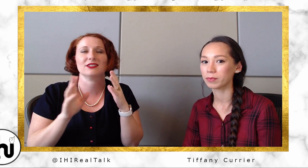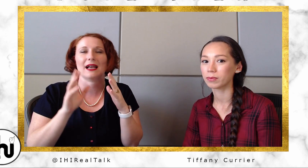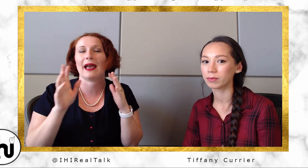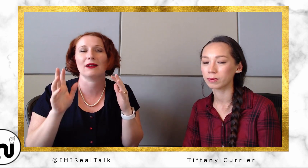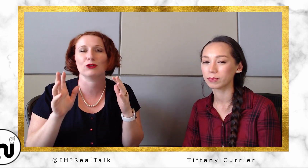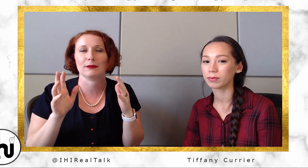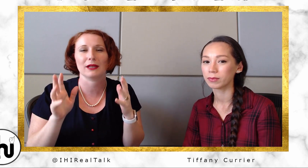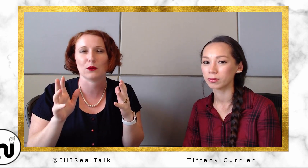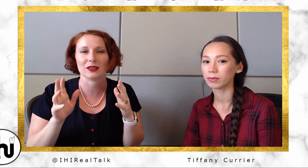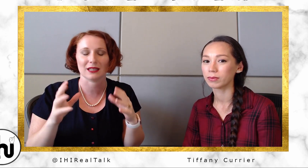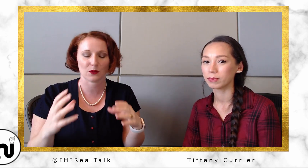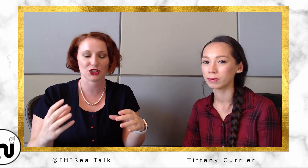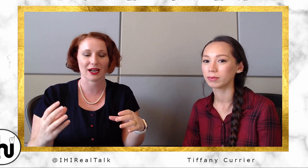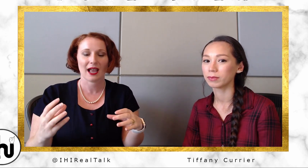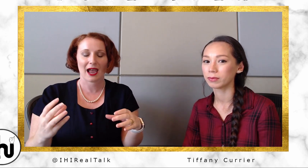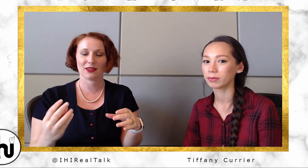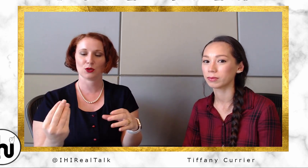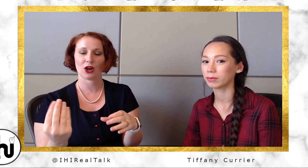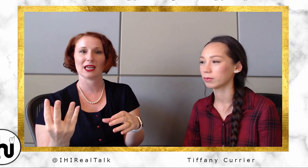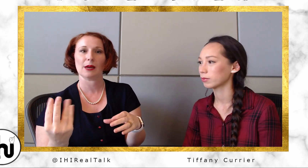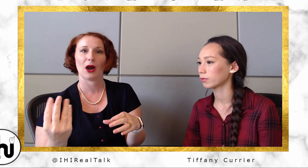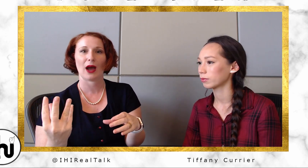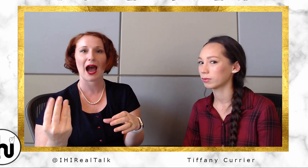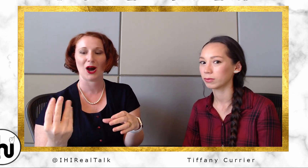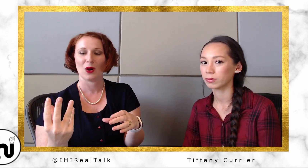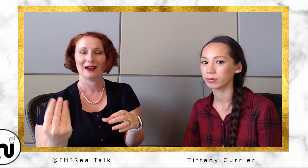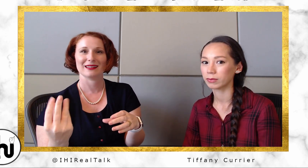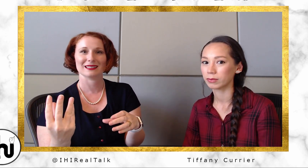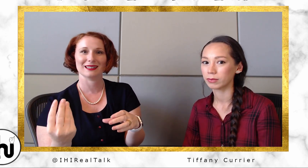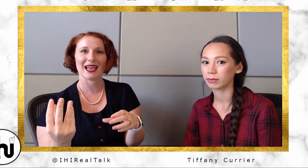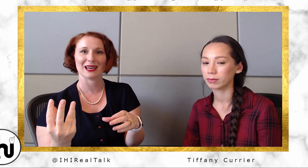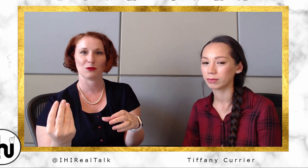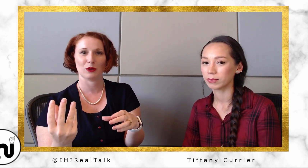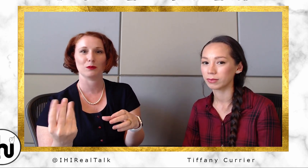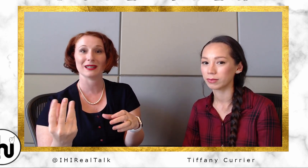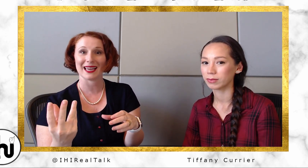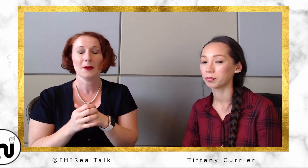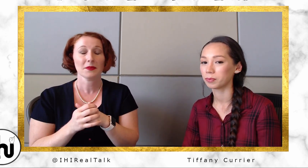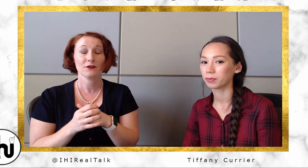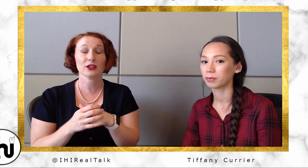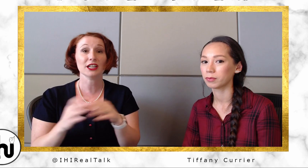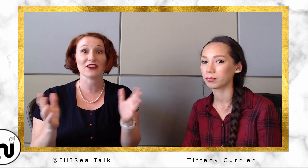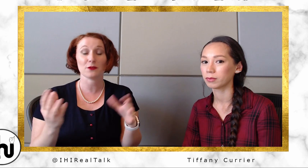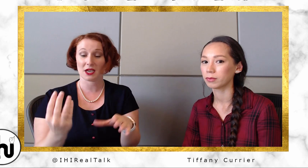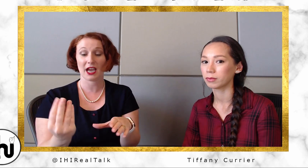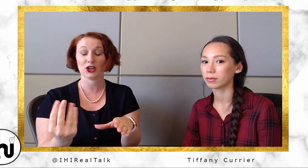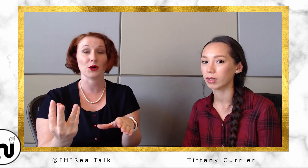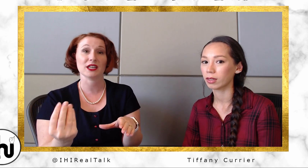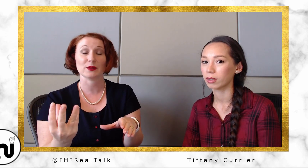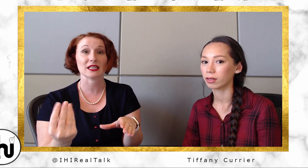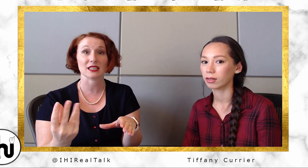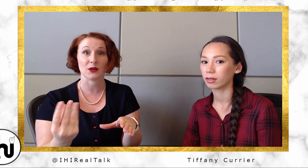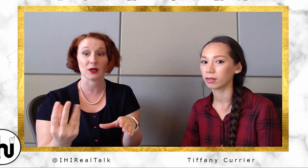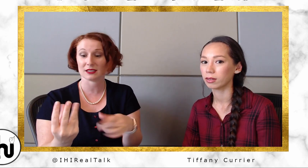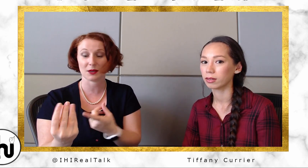hadn't really played with the language yet. And they were talking about how this light would blink. For the life of me, I had no idea what this sign was. I'm like